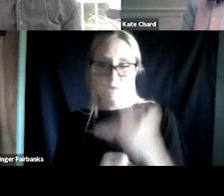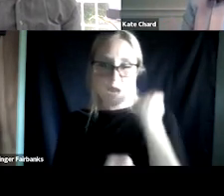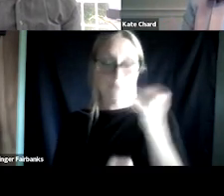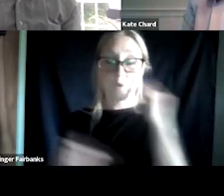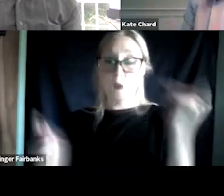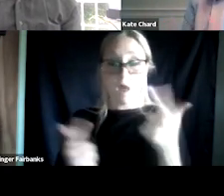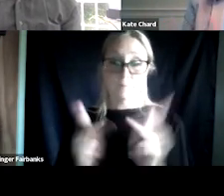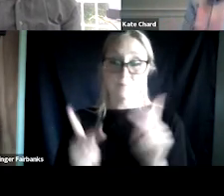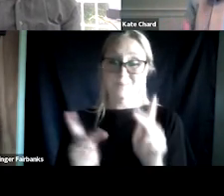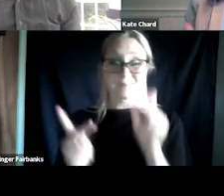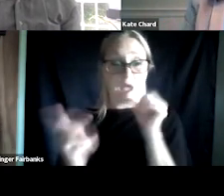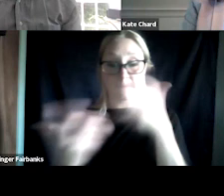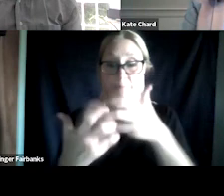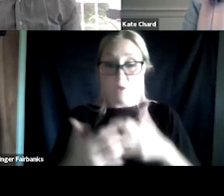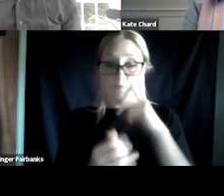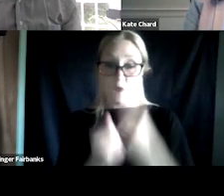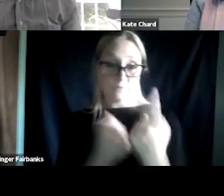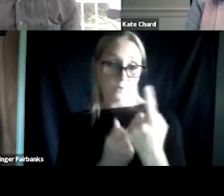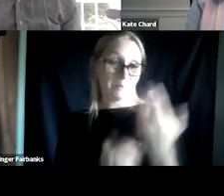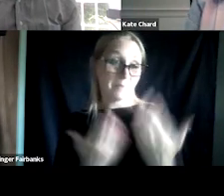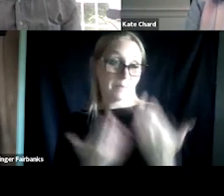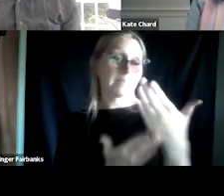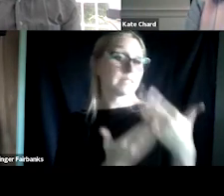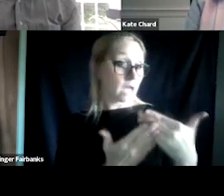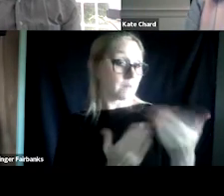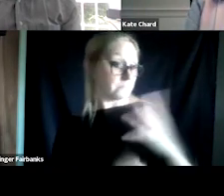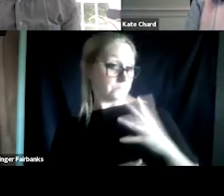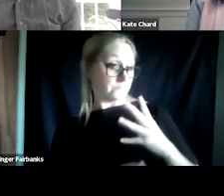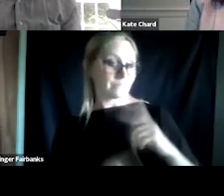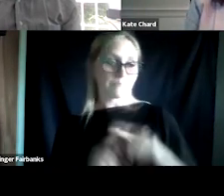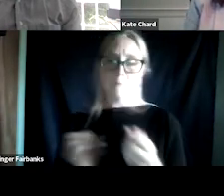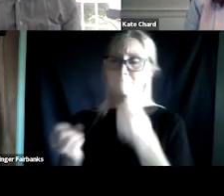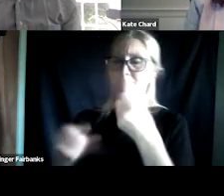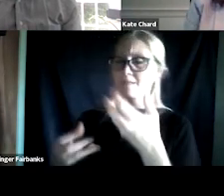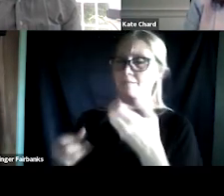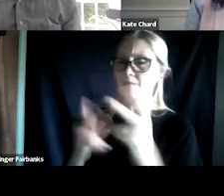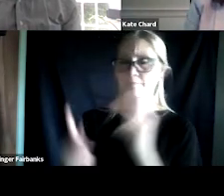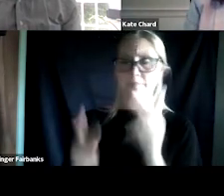There may be some people for whom abstinence is an answer, but there are many, many people for whom